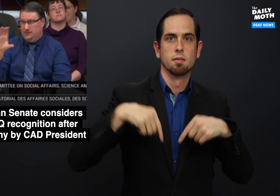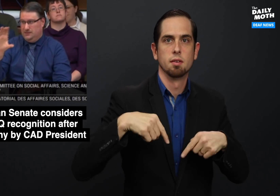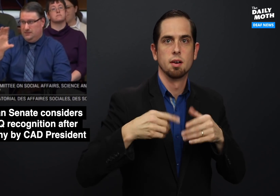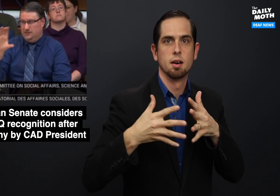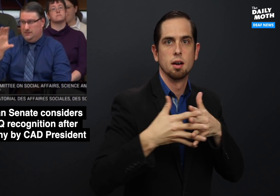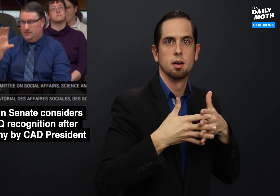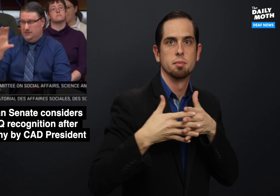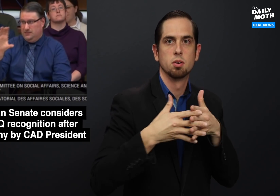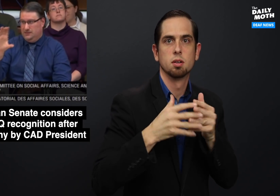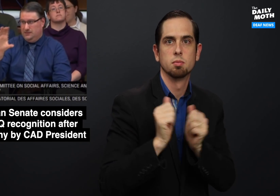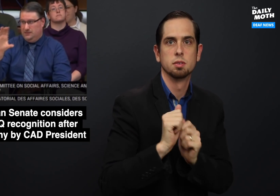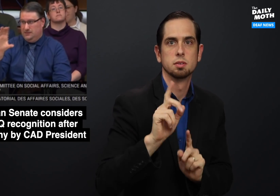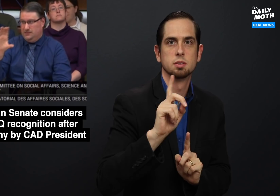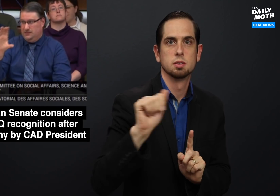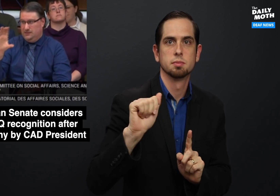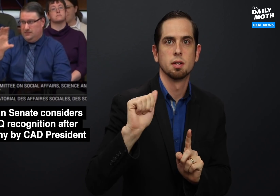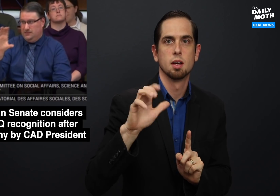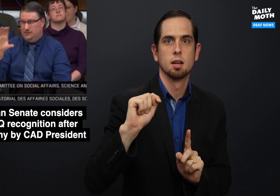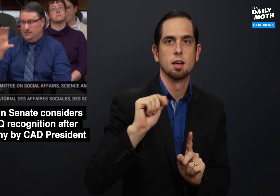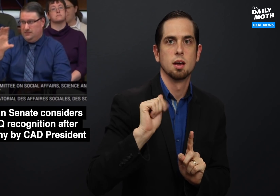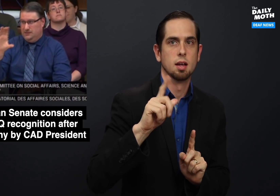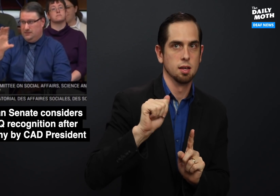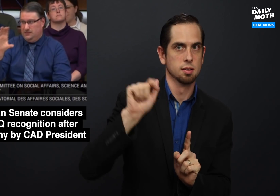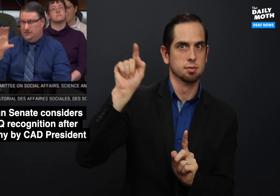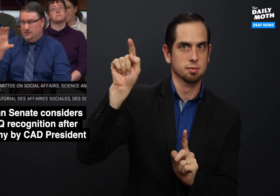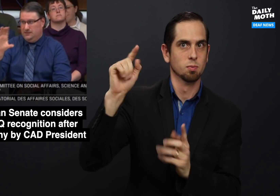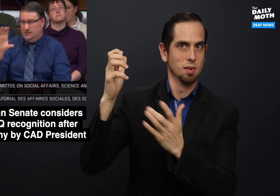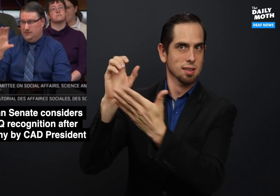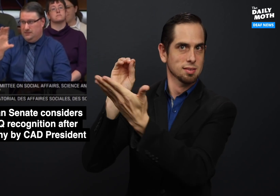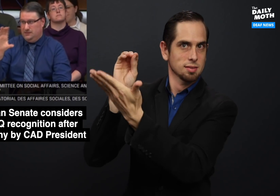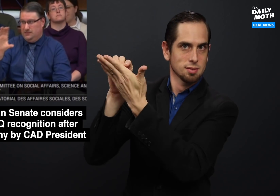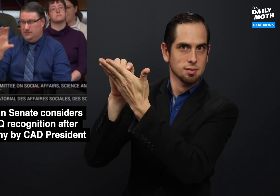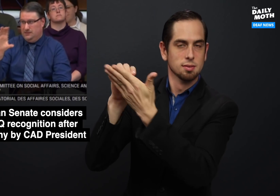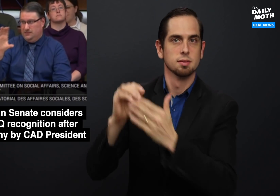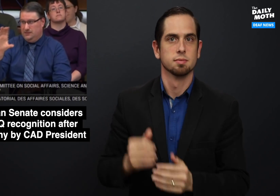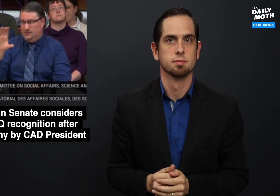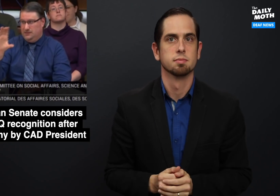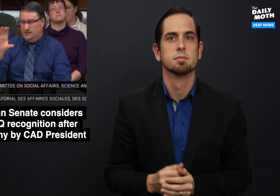the American with Disabilities Act.